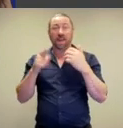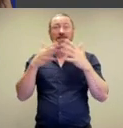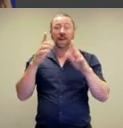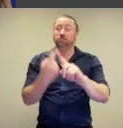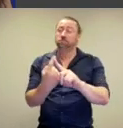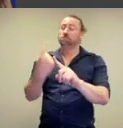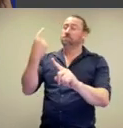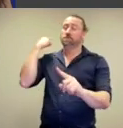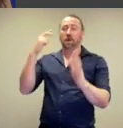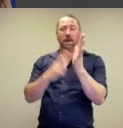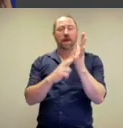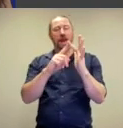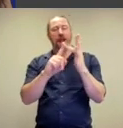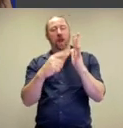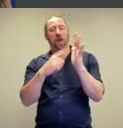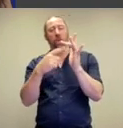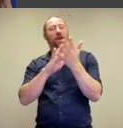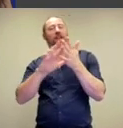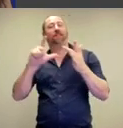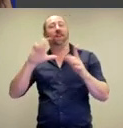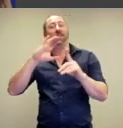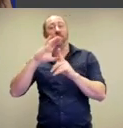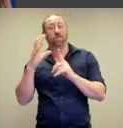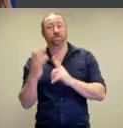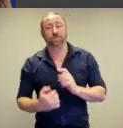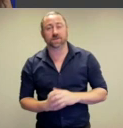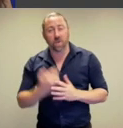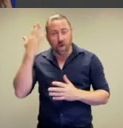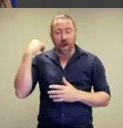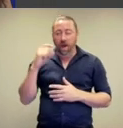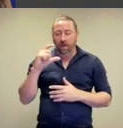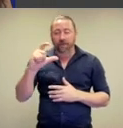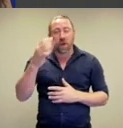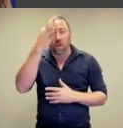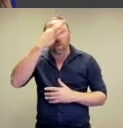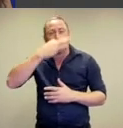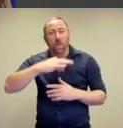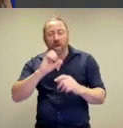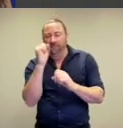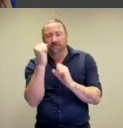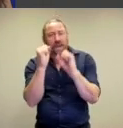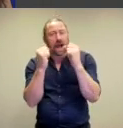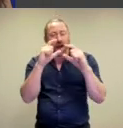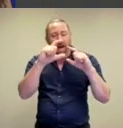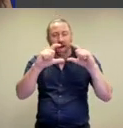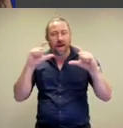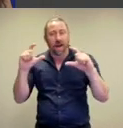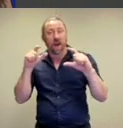it extends all the way back to neolithic